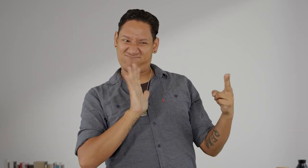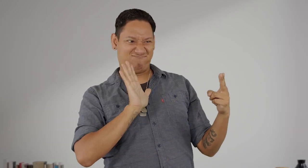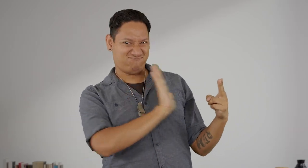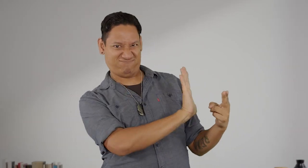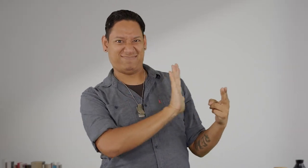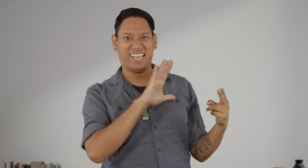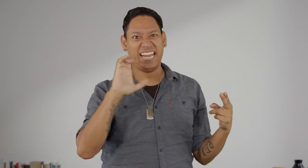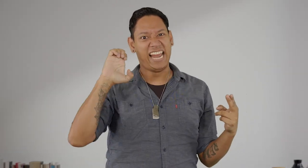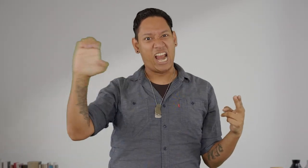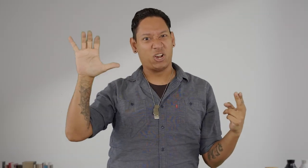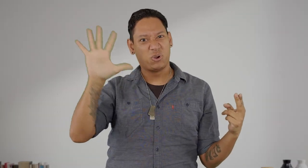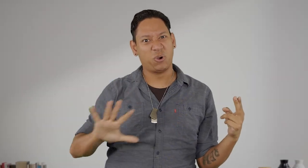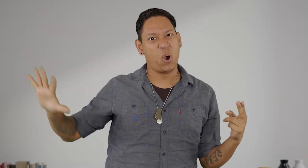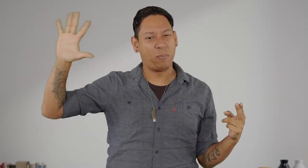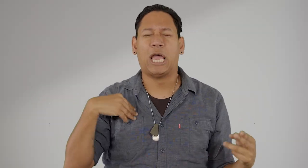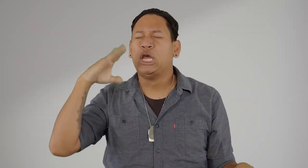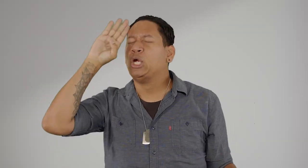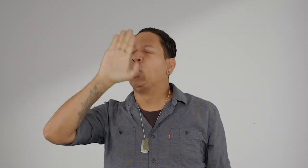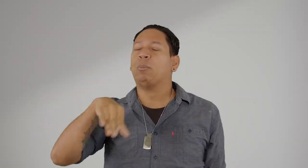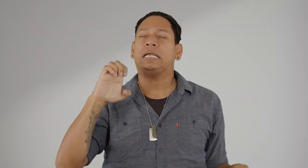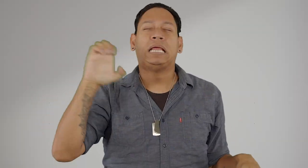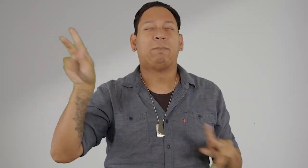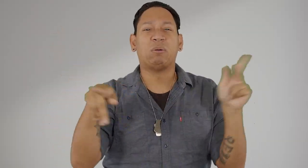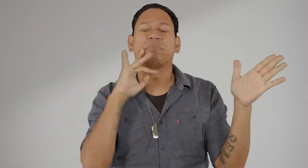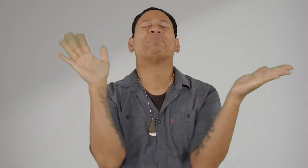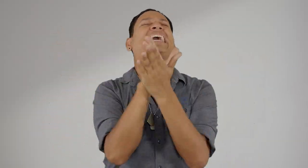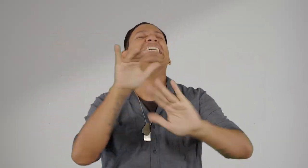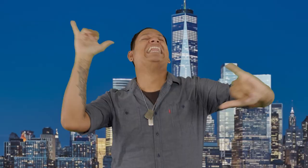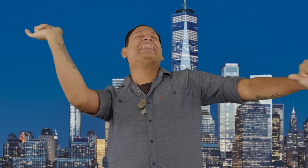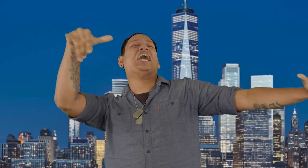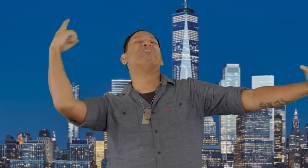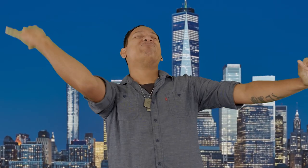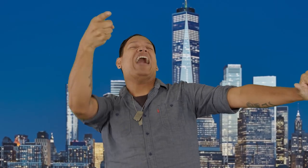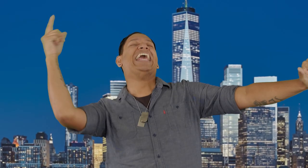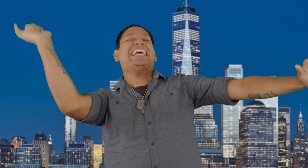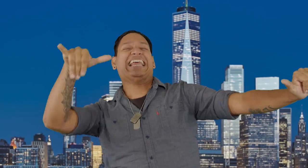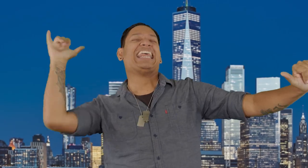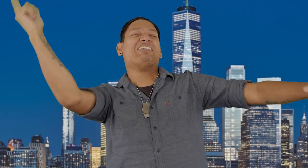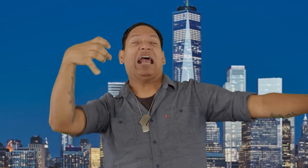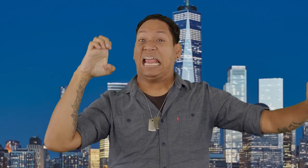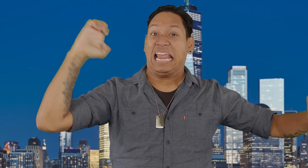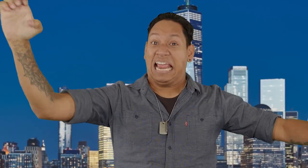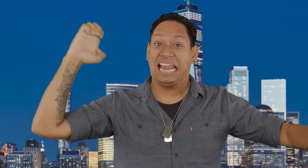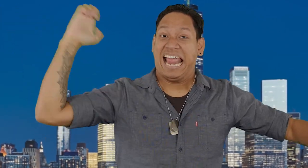It’s how I grew up with it in the East coast. I know the people from the East coast are agreeing “Yeah! That’s right! That’s how we do it!”